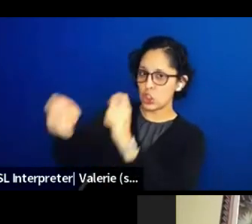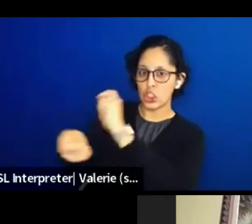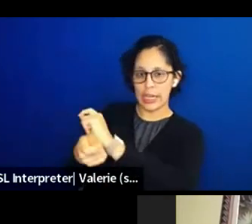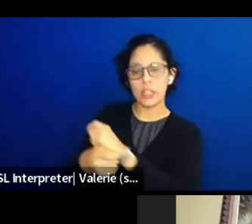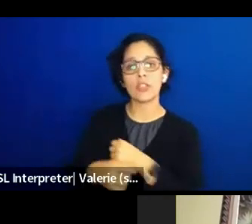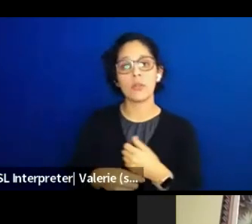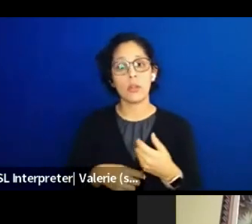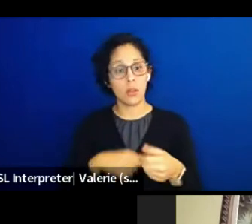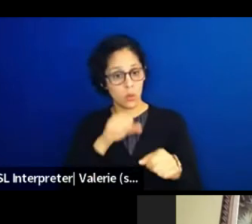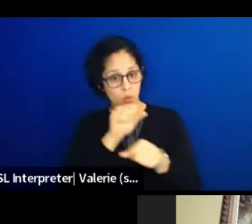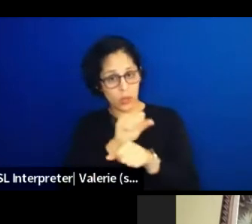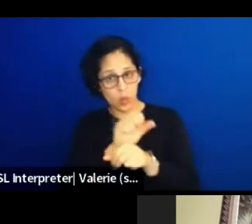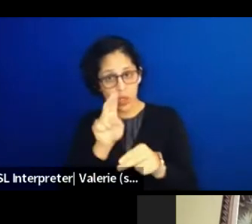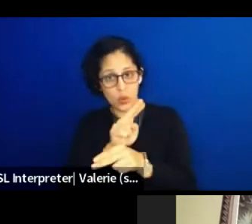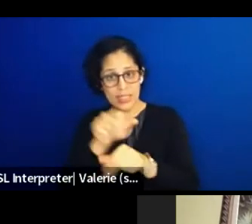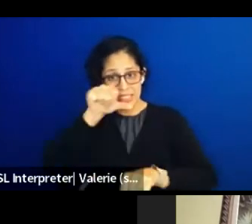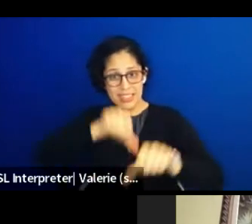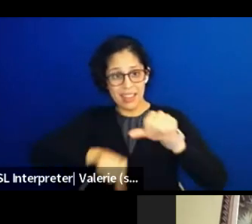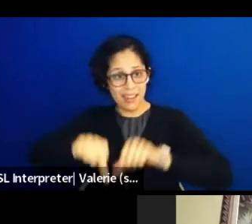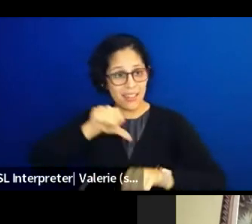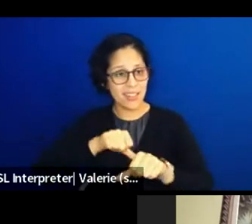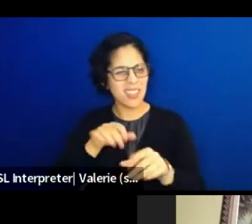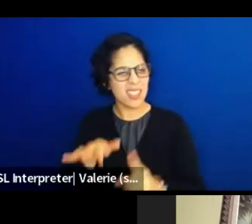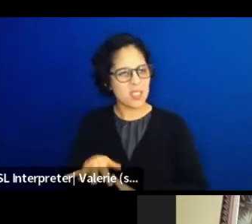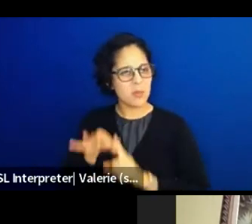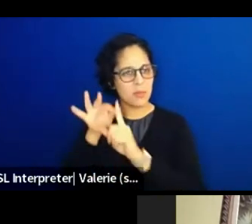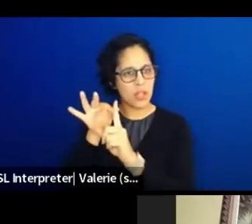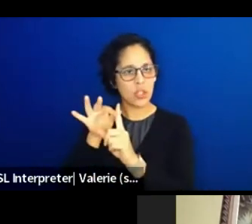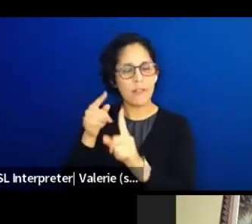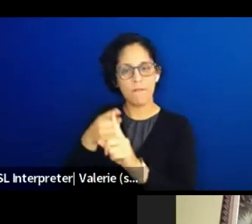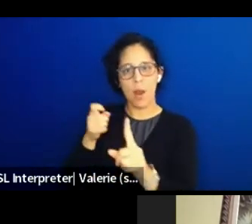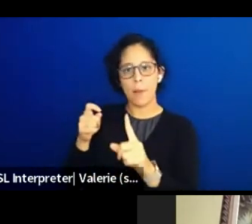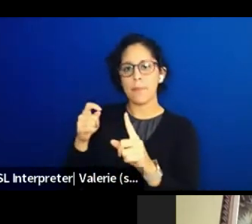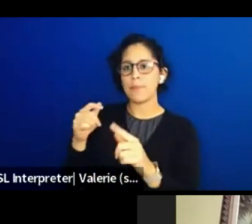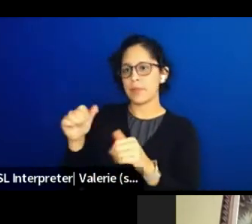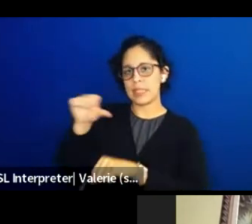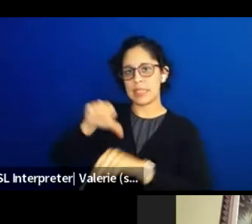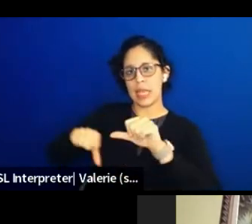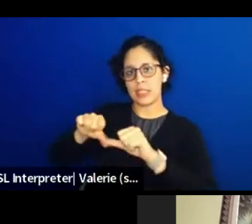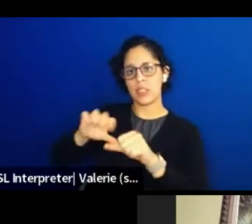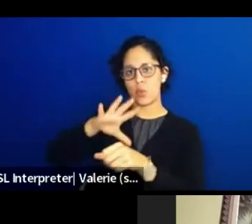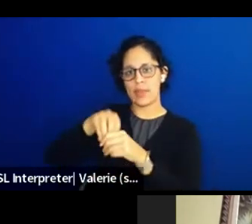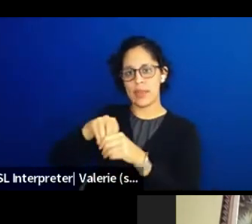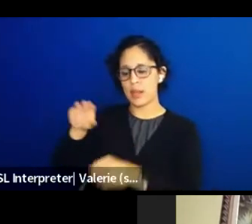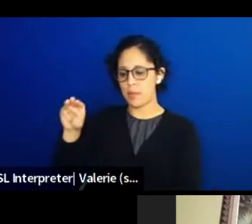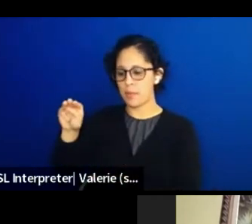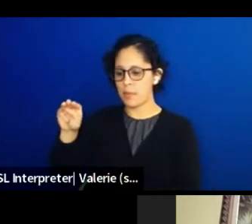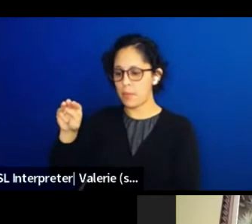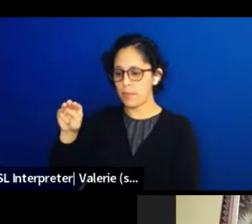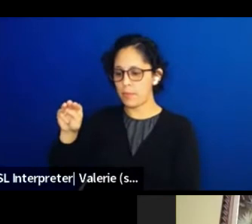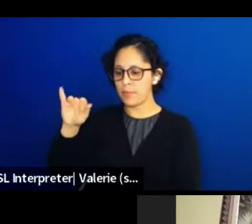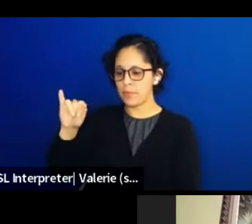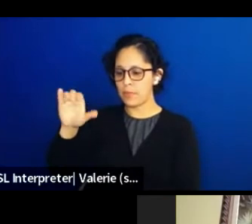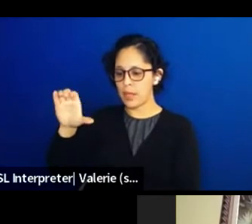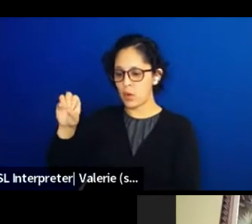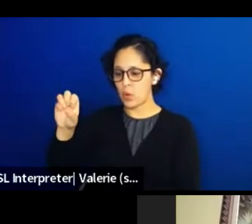especially the indigenous-led scientists of the Miccosukee at Seminole people. And yeah, we gotta get the word out too.